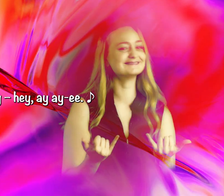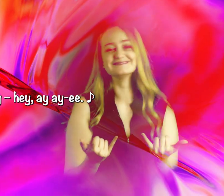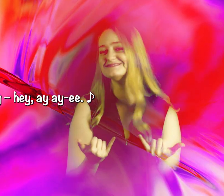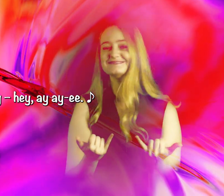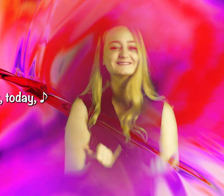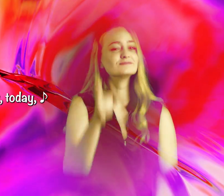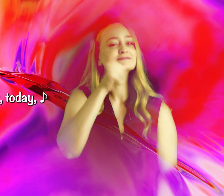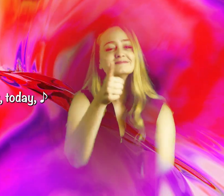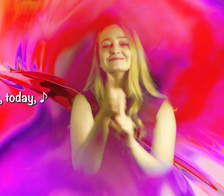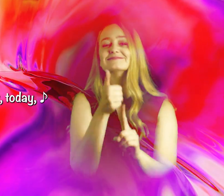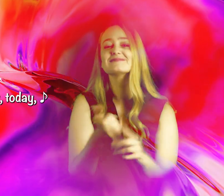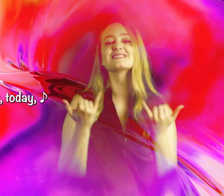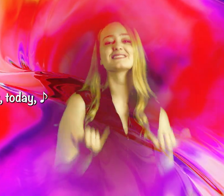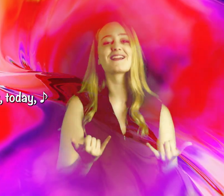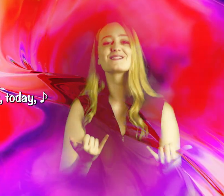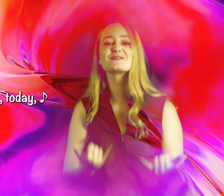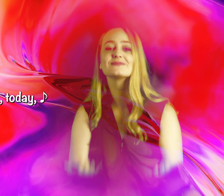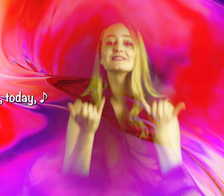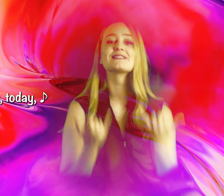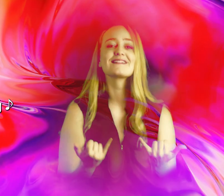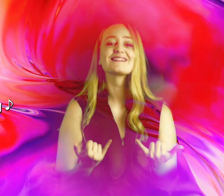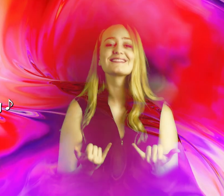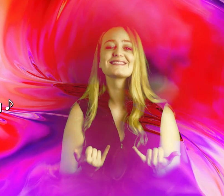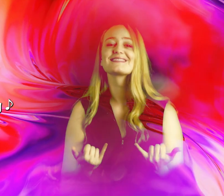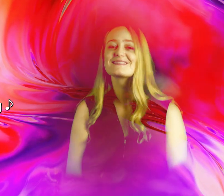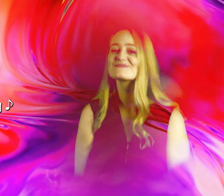Tomorrow’s today, today, Today – Yeah! Tomorrow's Today